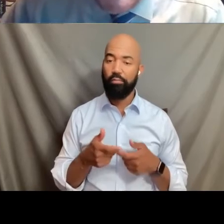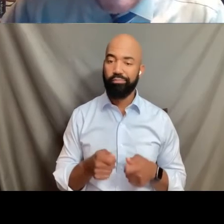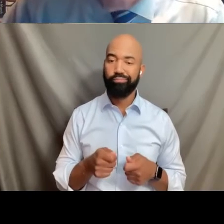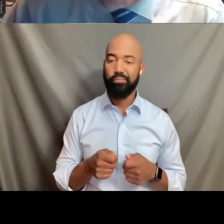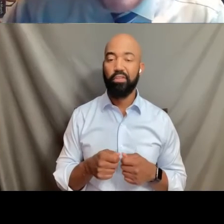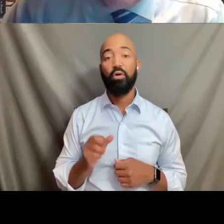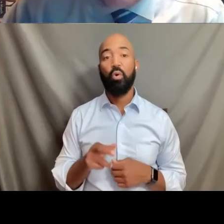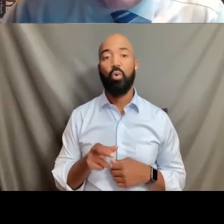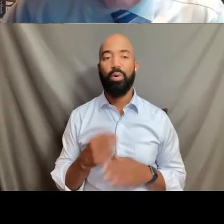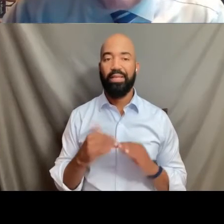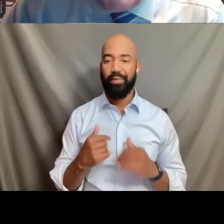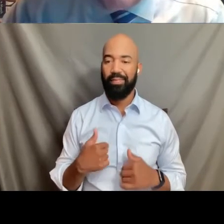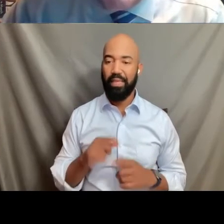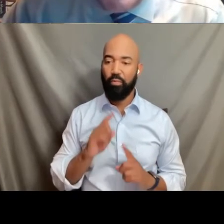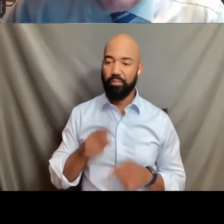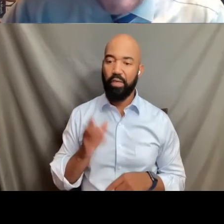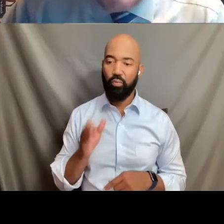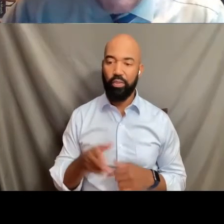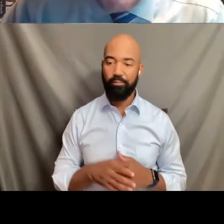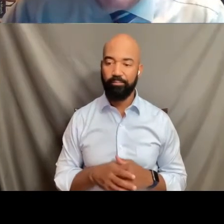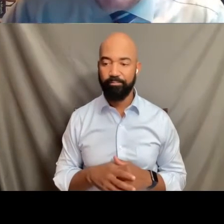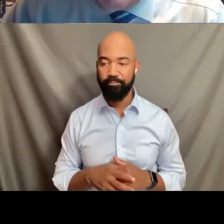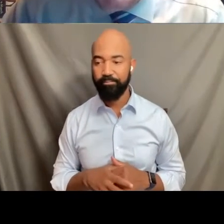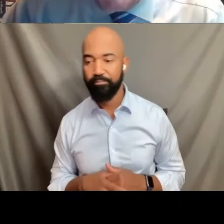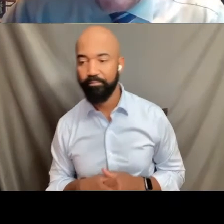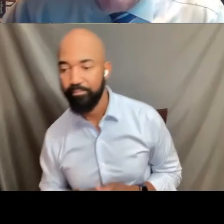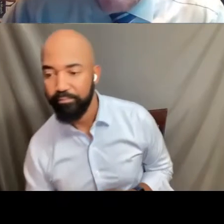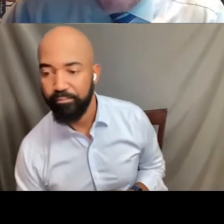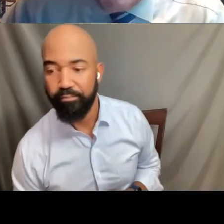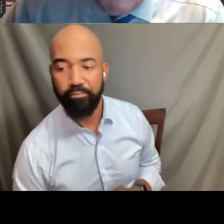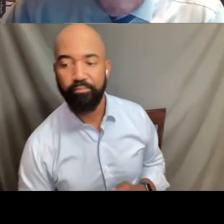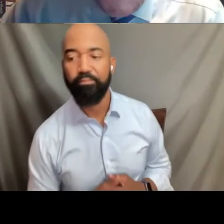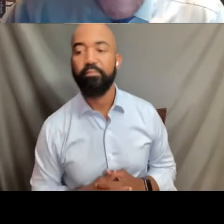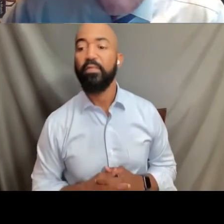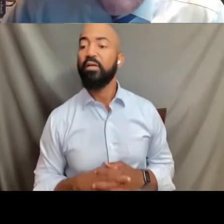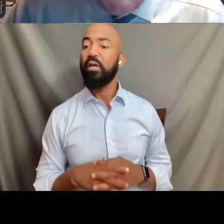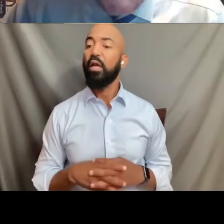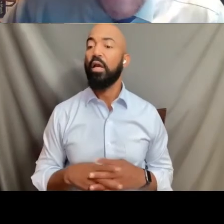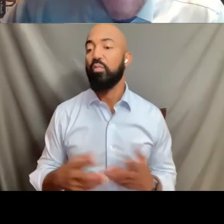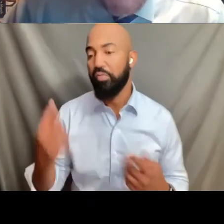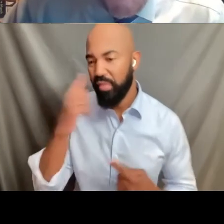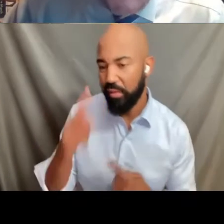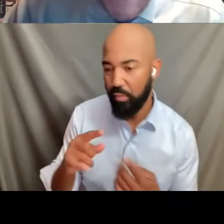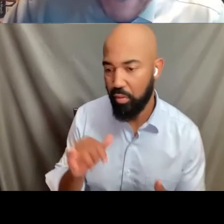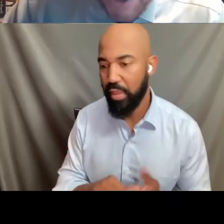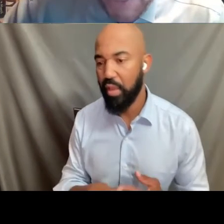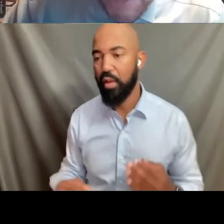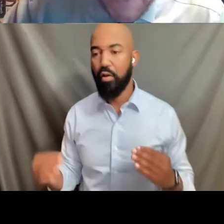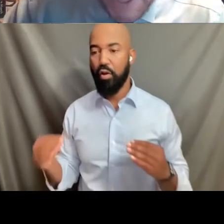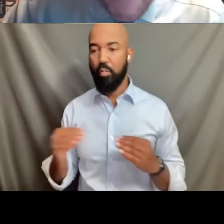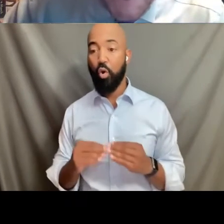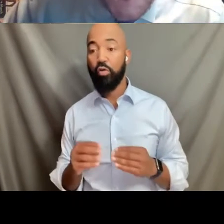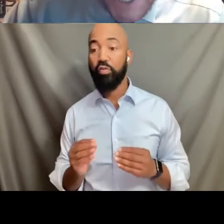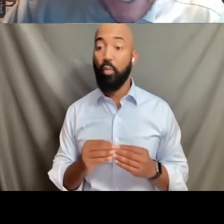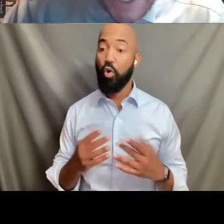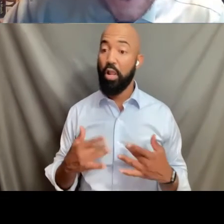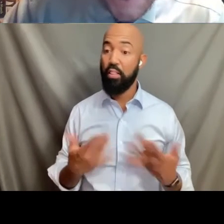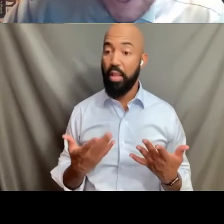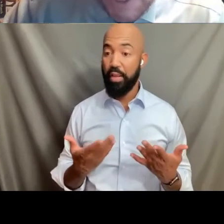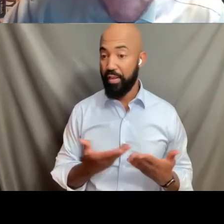And so keep that in mind too as you think about questions that are out there. The more lighthearted thing that I will say is that